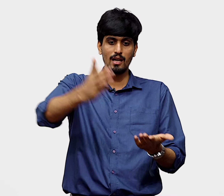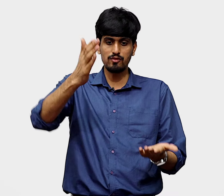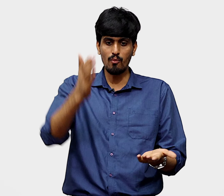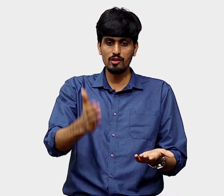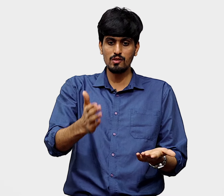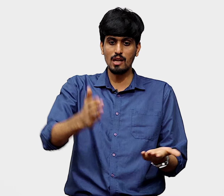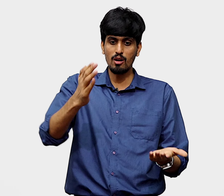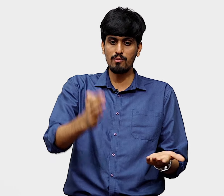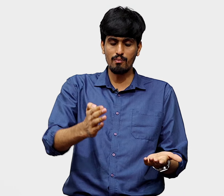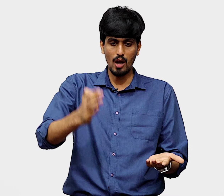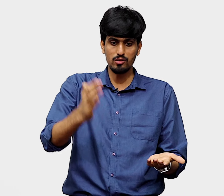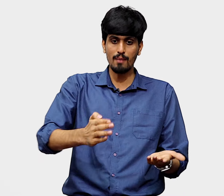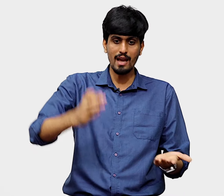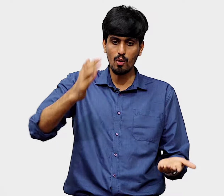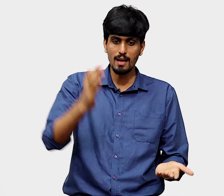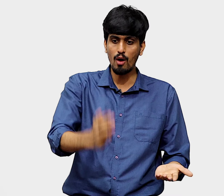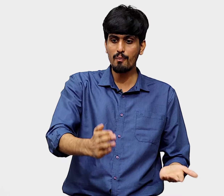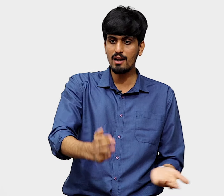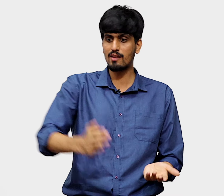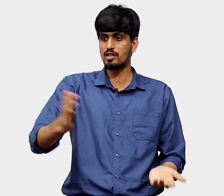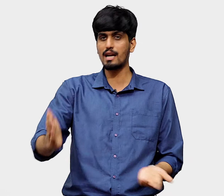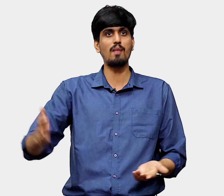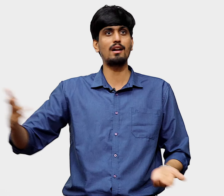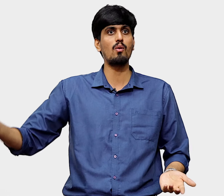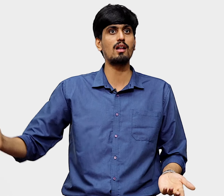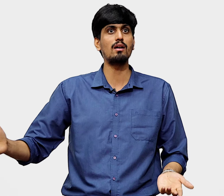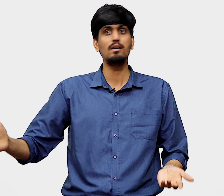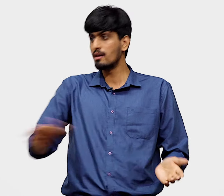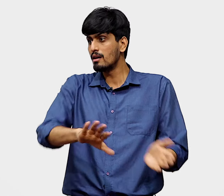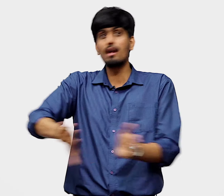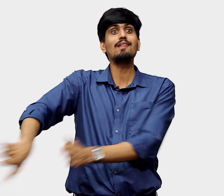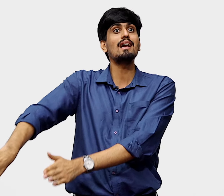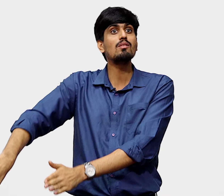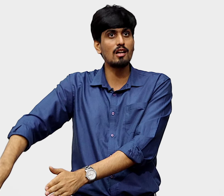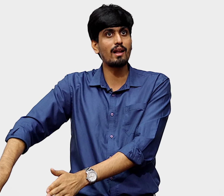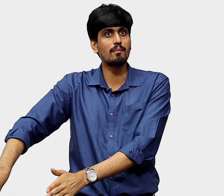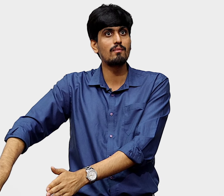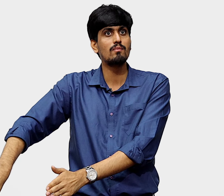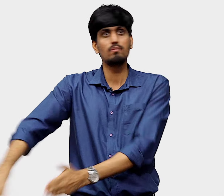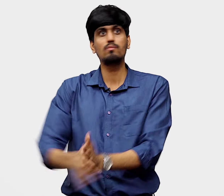if someone chooses now to start buying only mock meat instead of chicken or mutton or whatever, less animals are suffering.